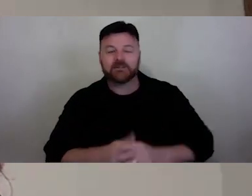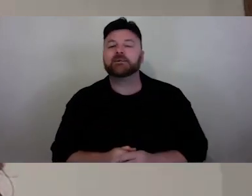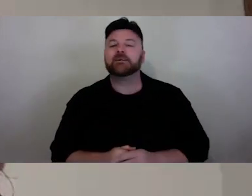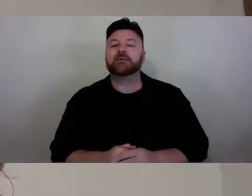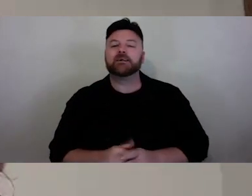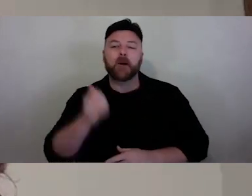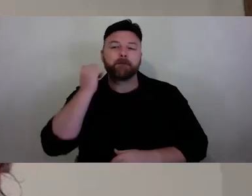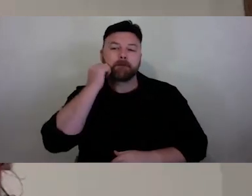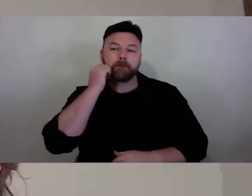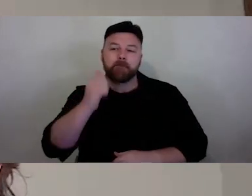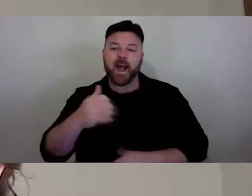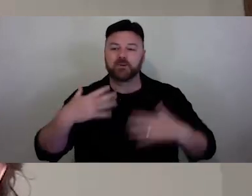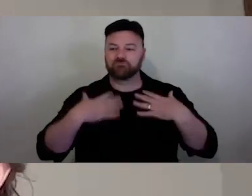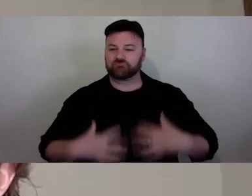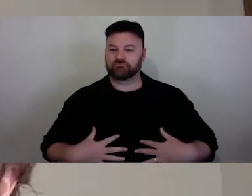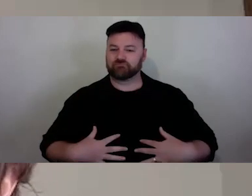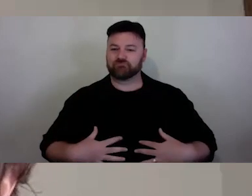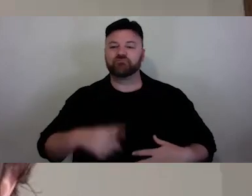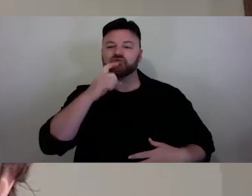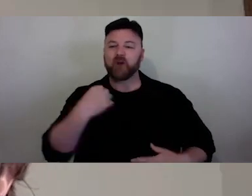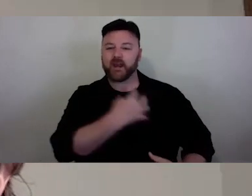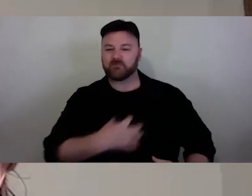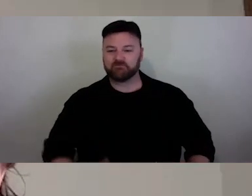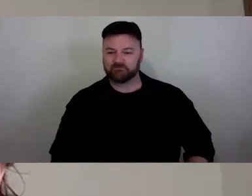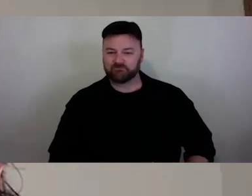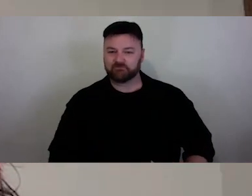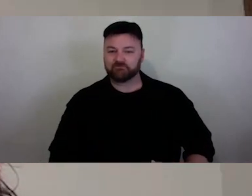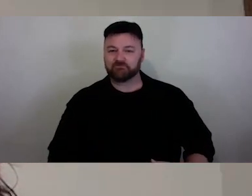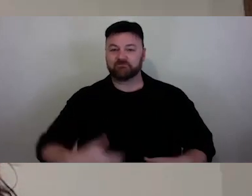red pattern on it - I am in a white room with some children's toys in